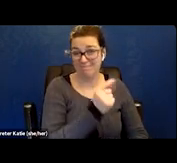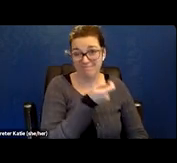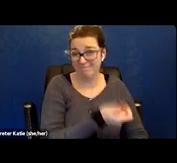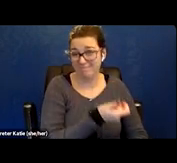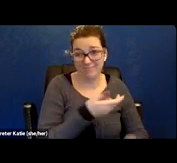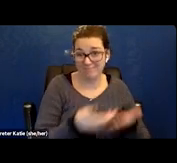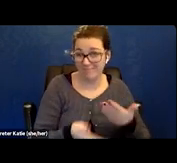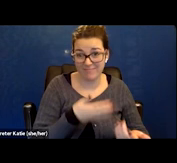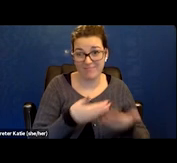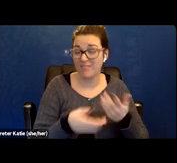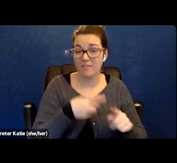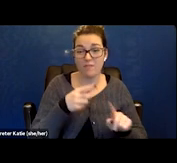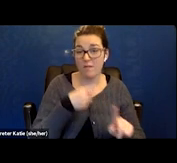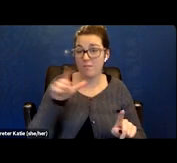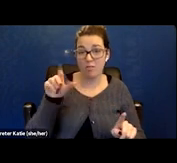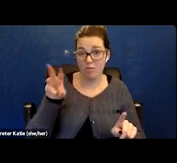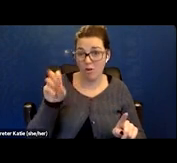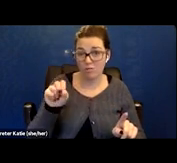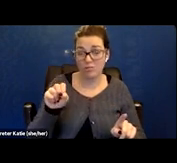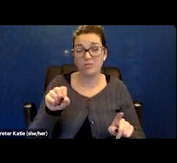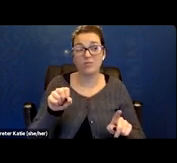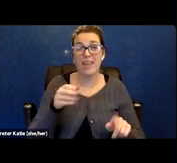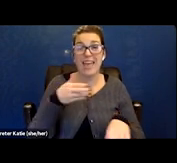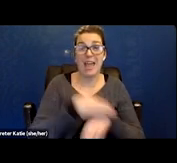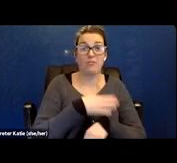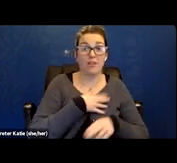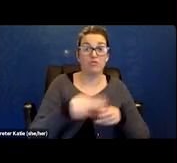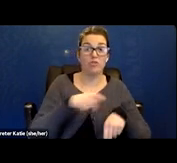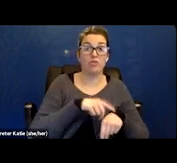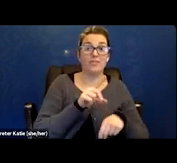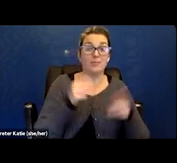And luckily, through the help of Jessica and the VLP